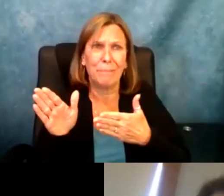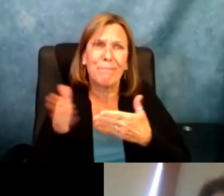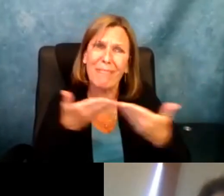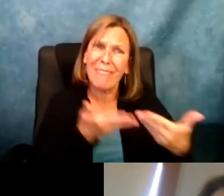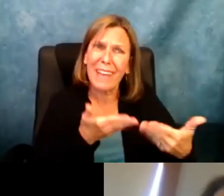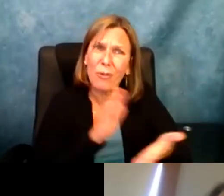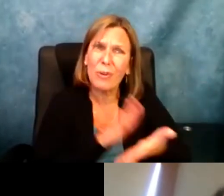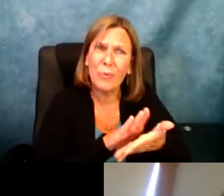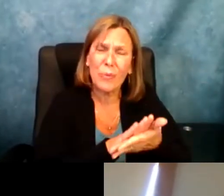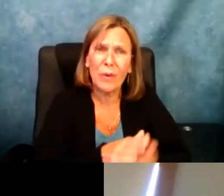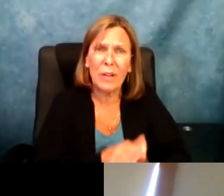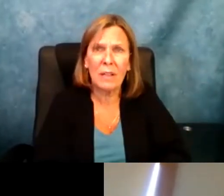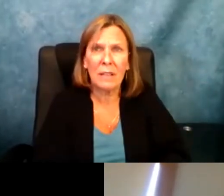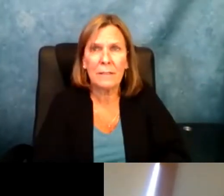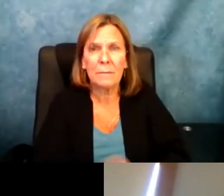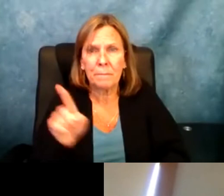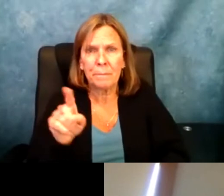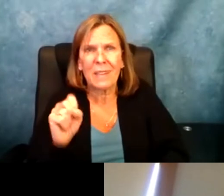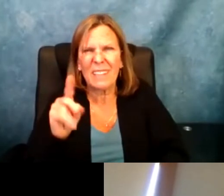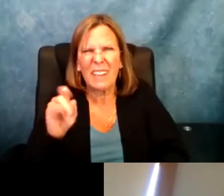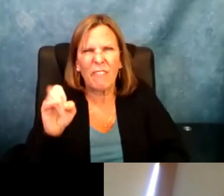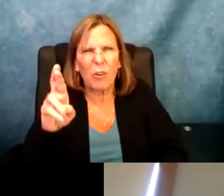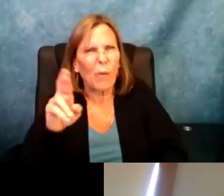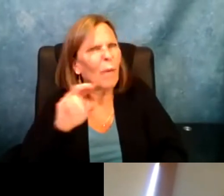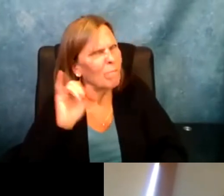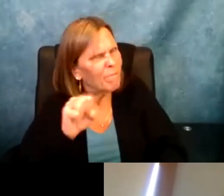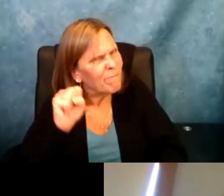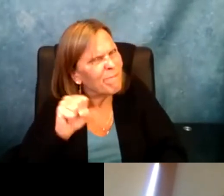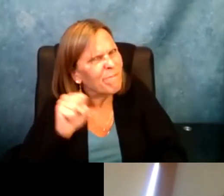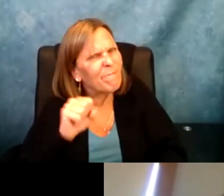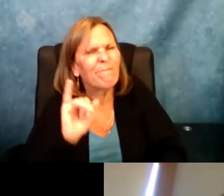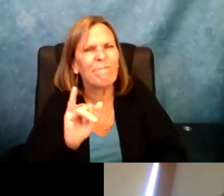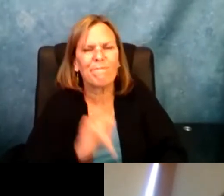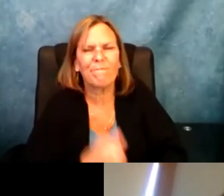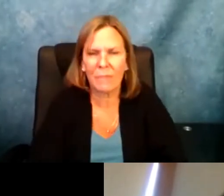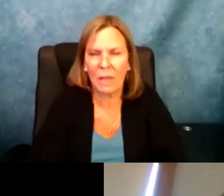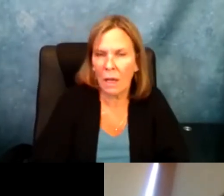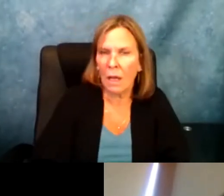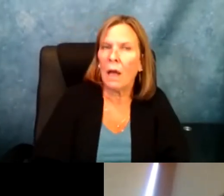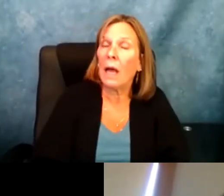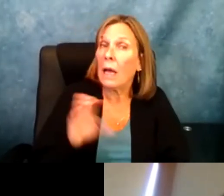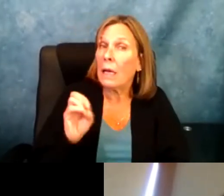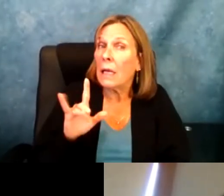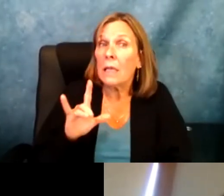chance. >> Celilo: I think I would like to see the culture shift in